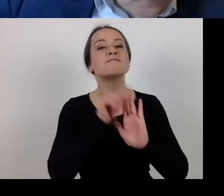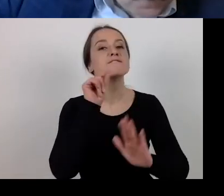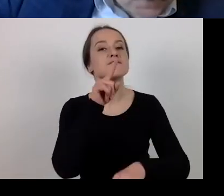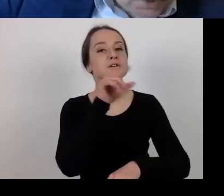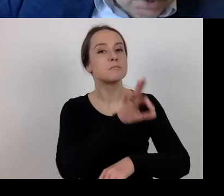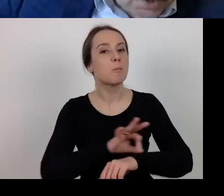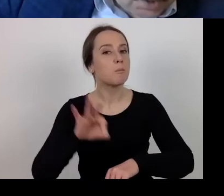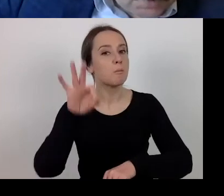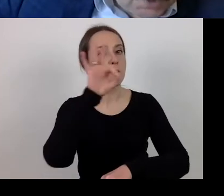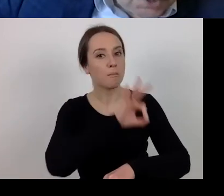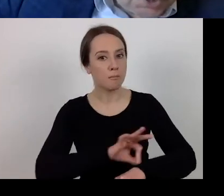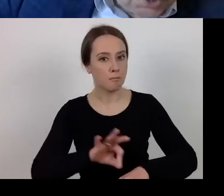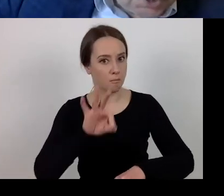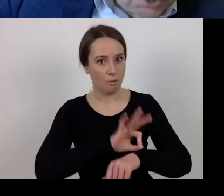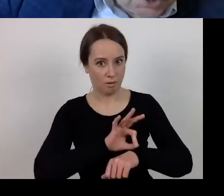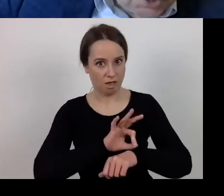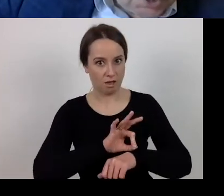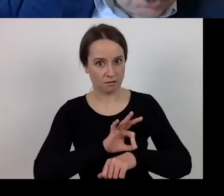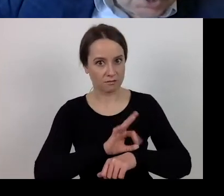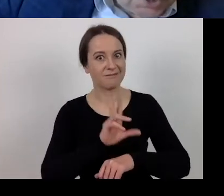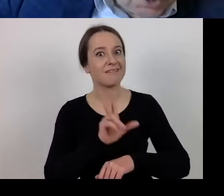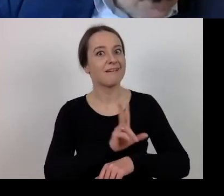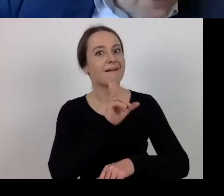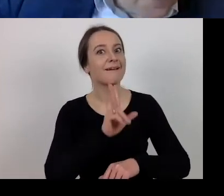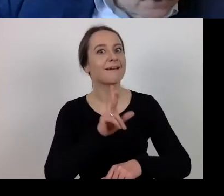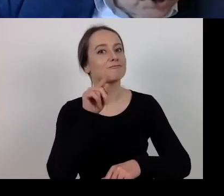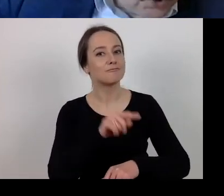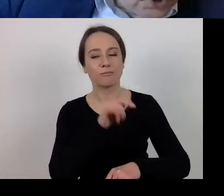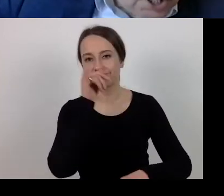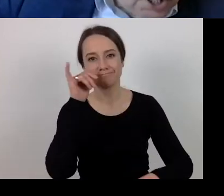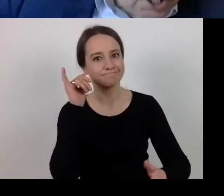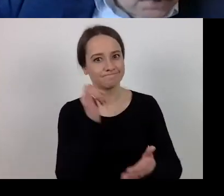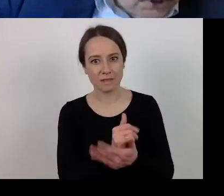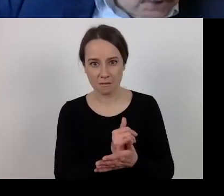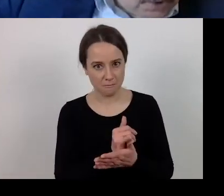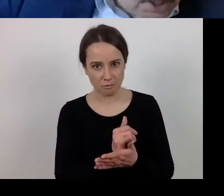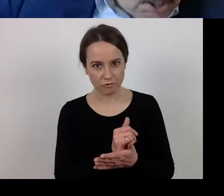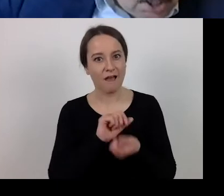When the implementation is not possible or there are some hindrances,